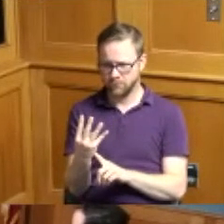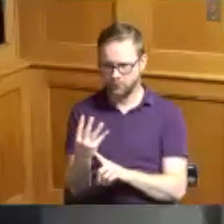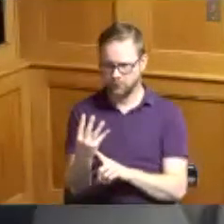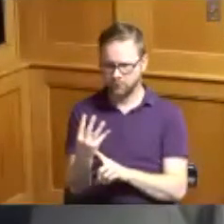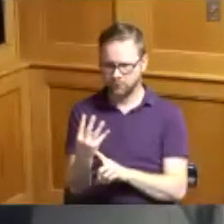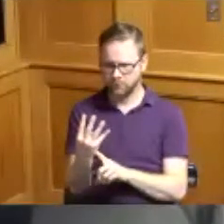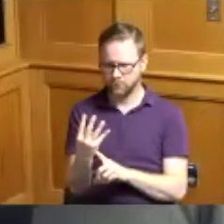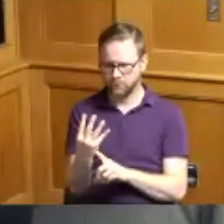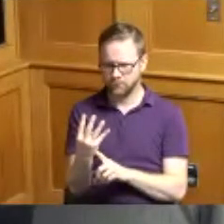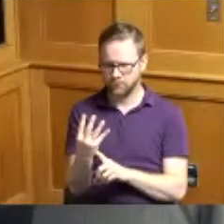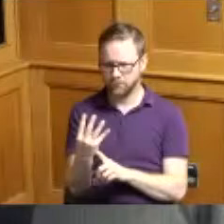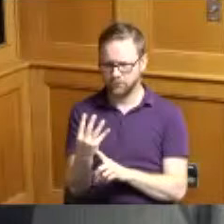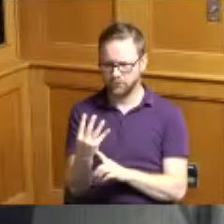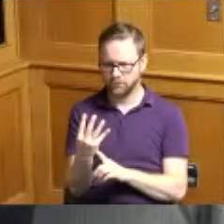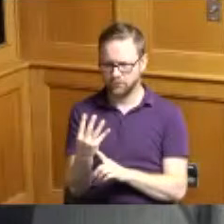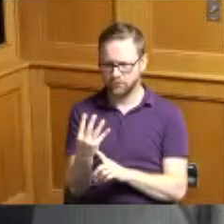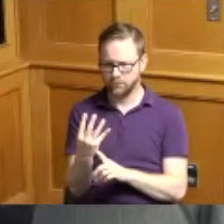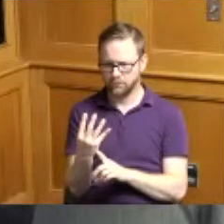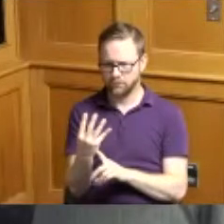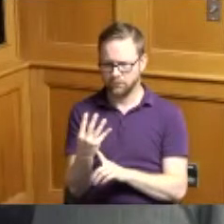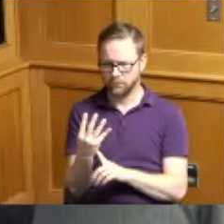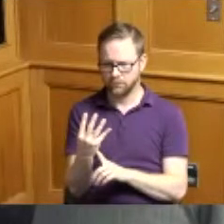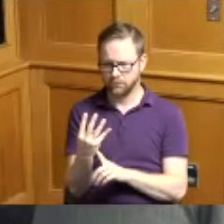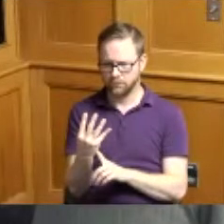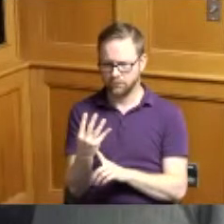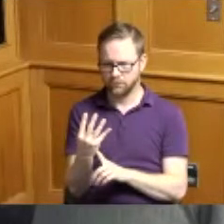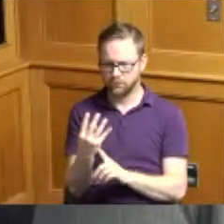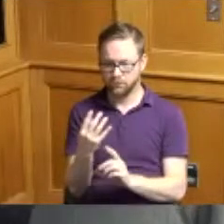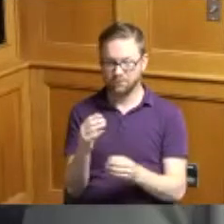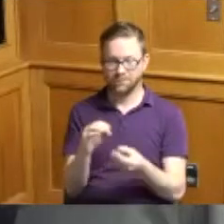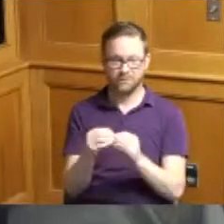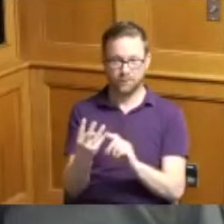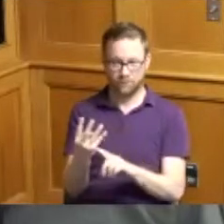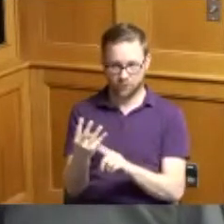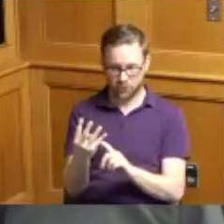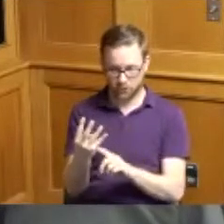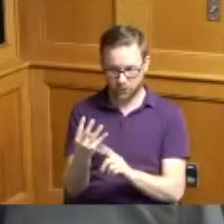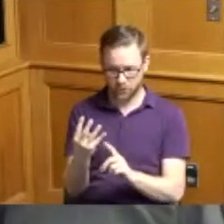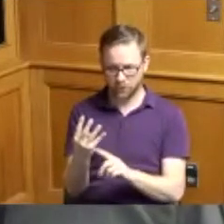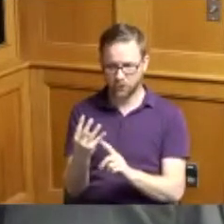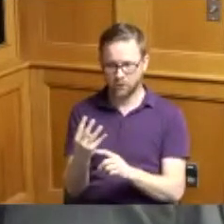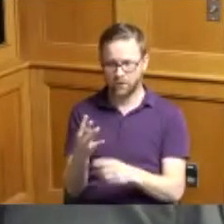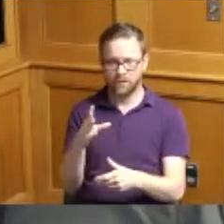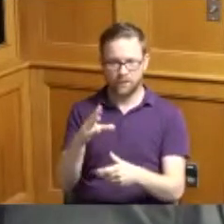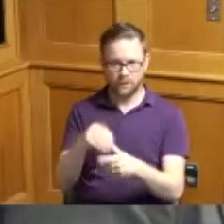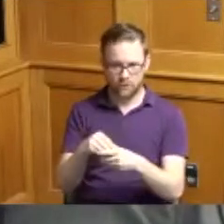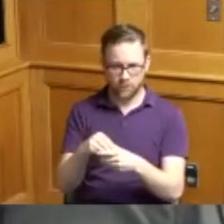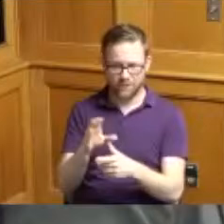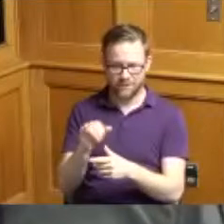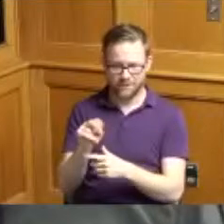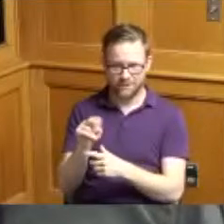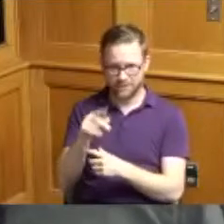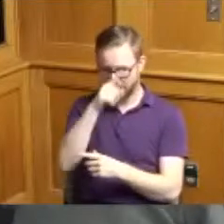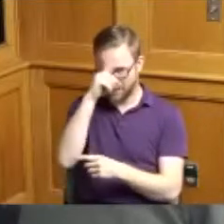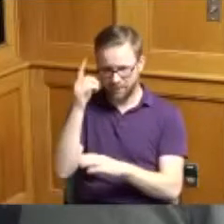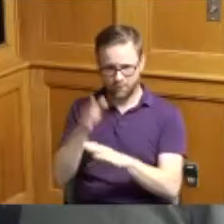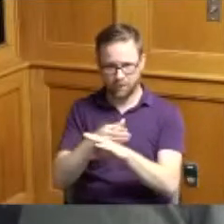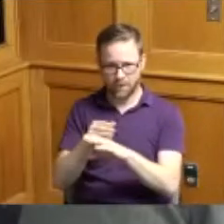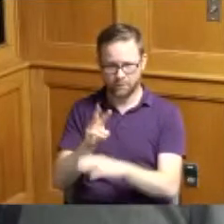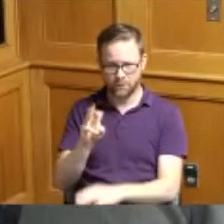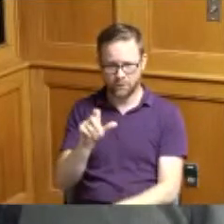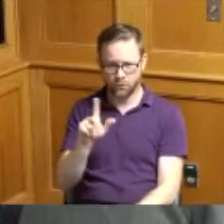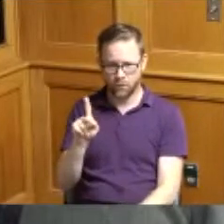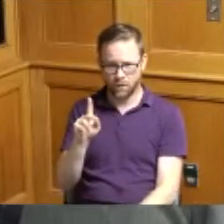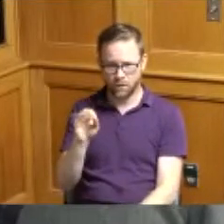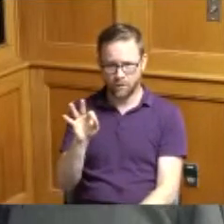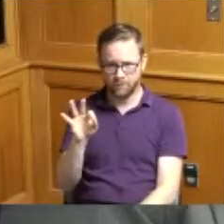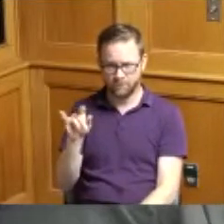the item number four would include the Cincinnati black music Walk of Fame I think this is the last